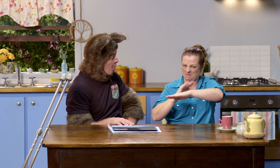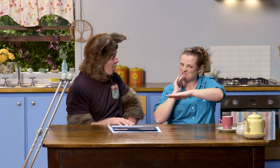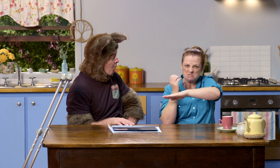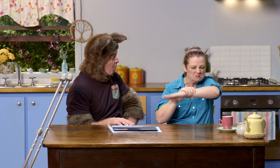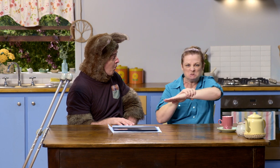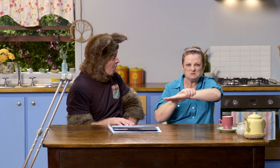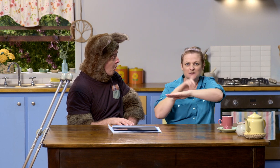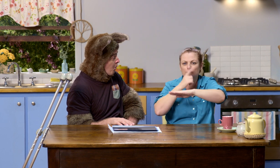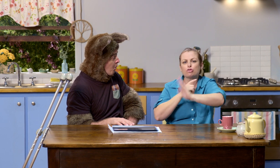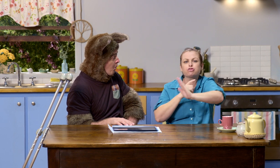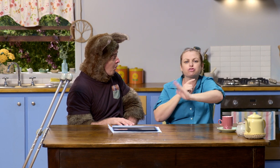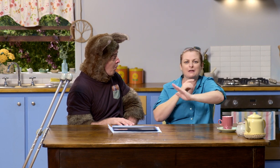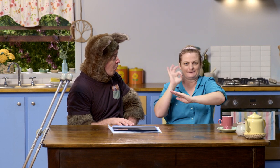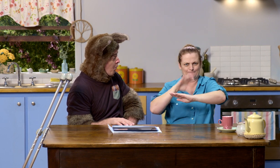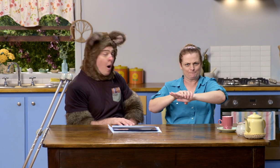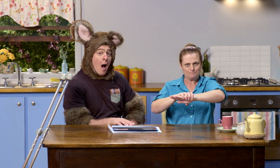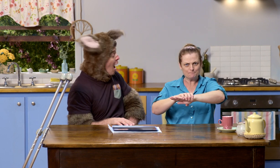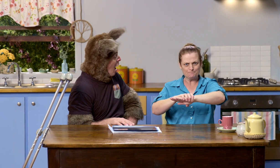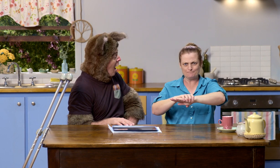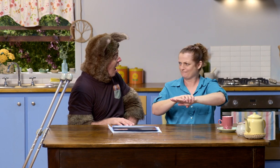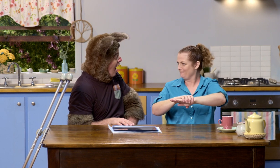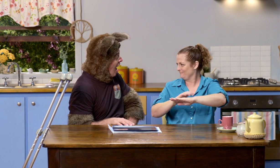It keeps the joint tight so it can heal and get better quickly.